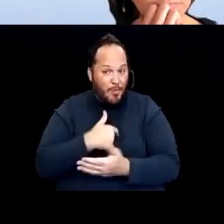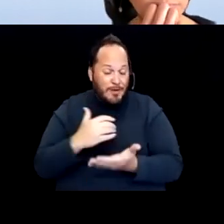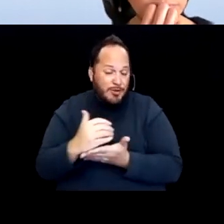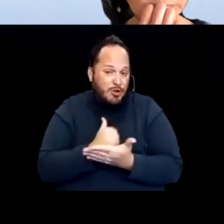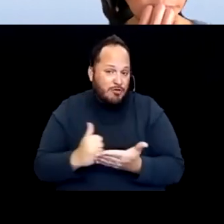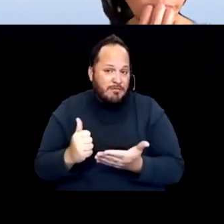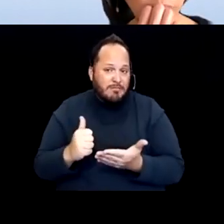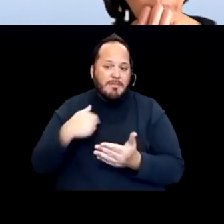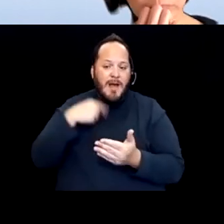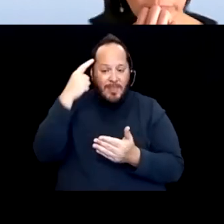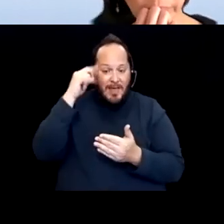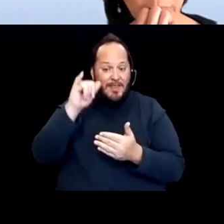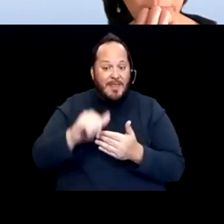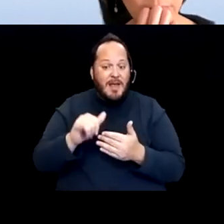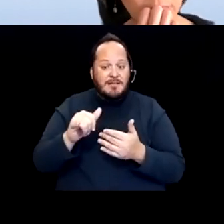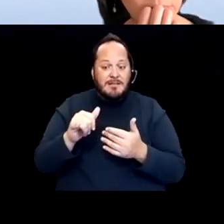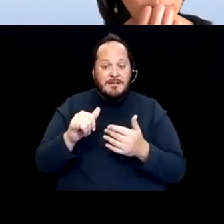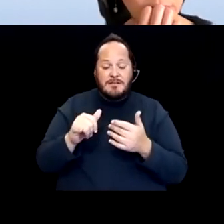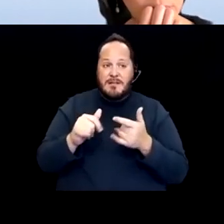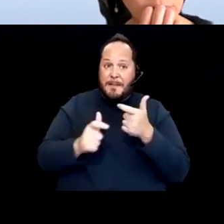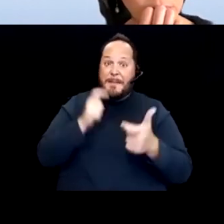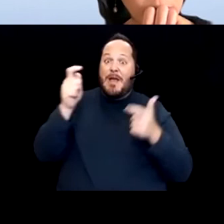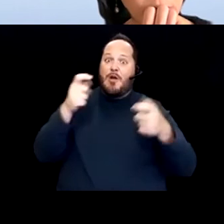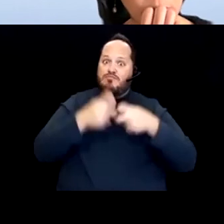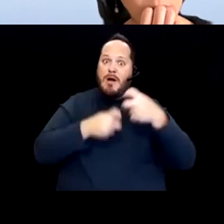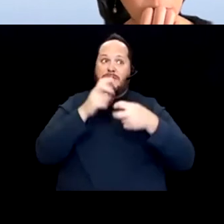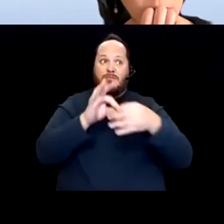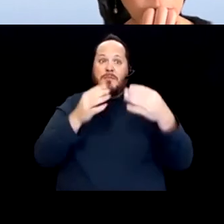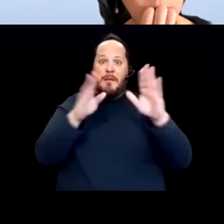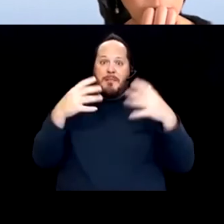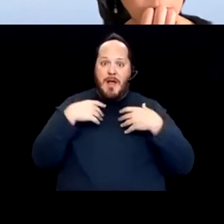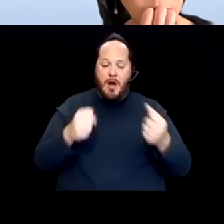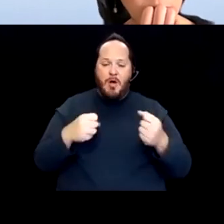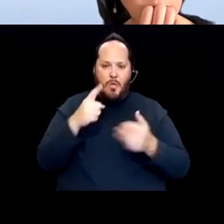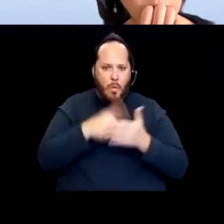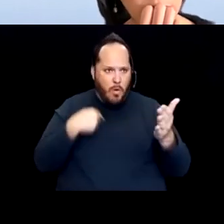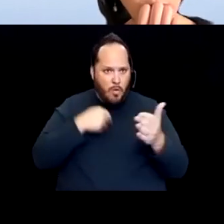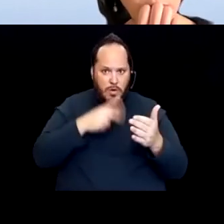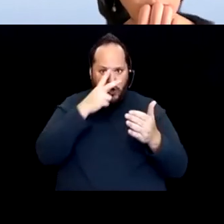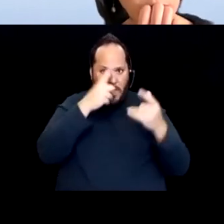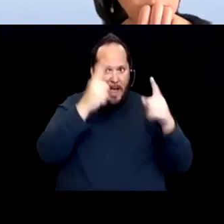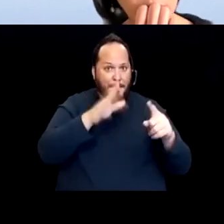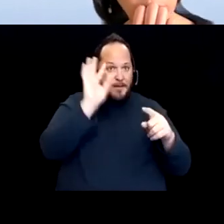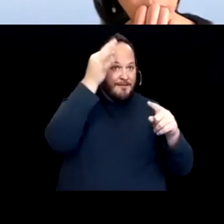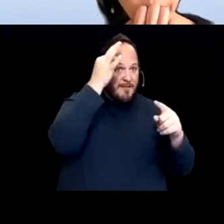in public health that we saw play out at the federal level, at the state level and at the local level, which is, there are not a lot